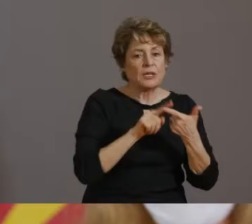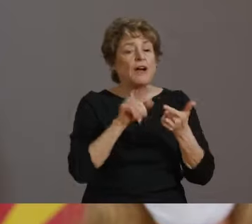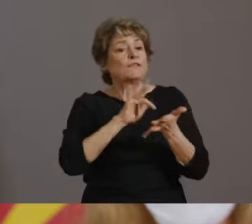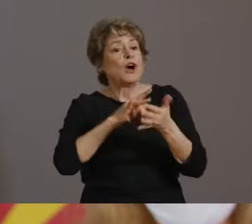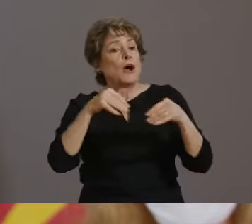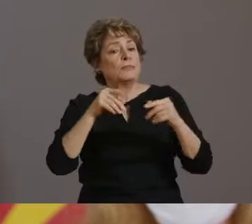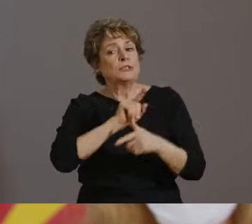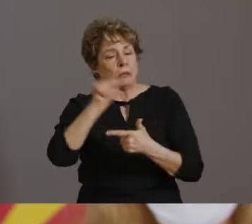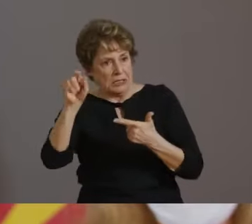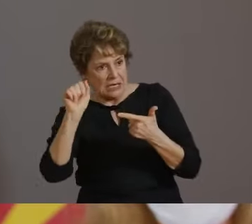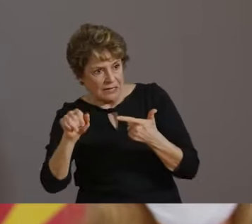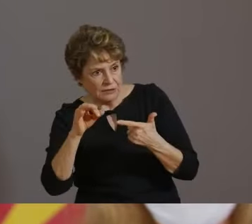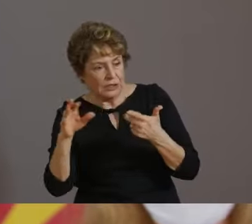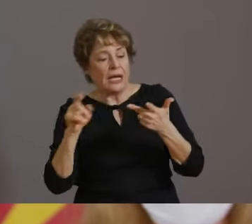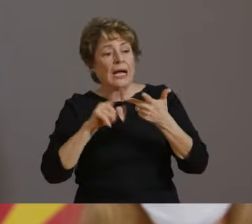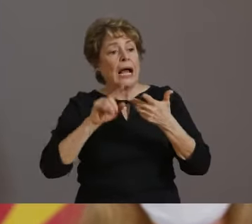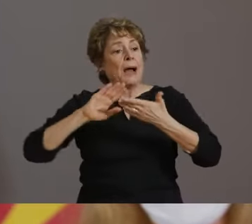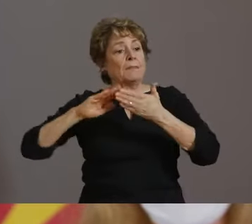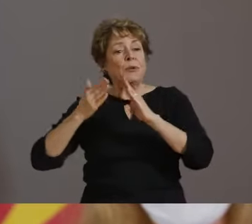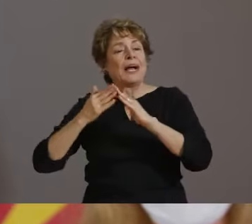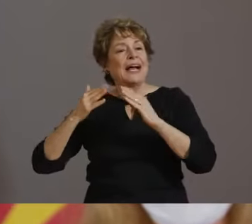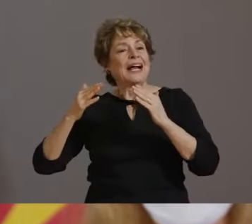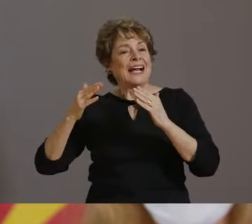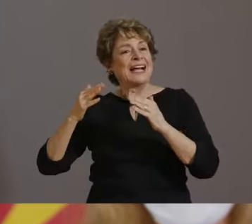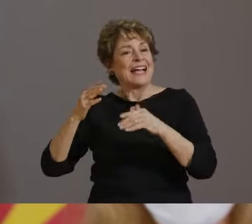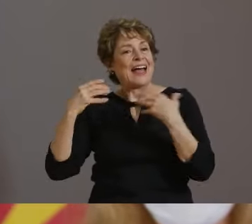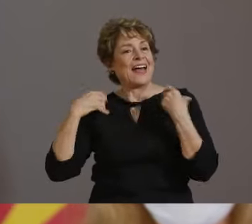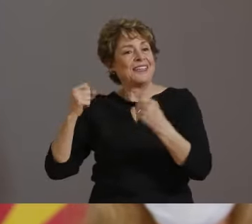BY YOUR LOCAL HEALTH DEPARTMENT. I WANT TO THANK DR.